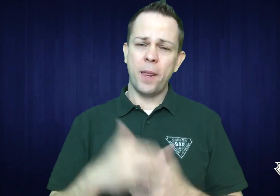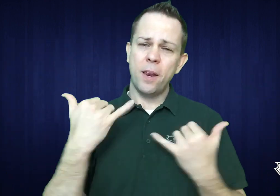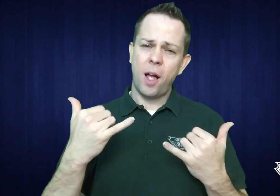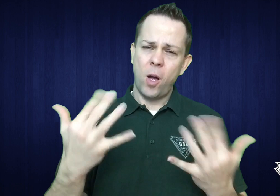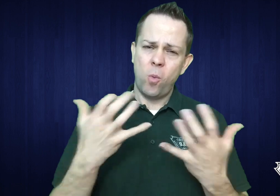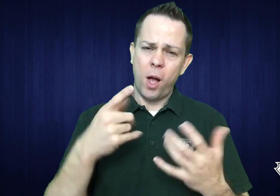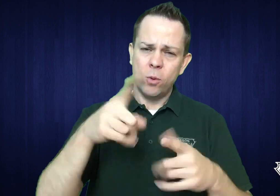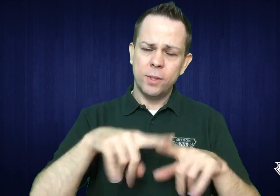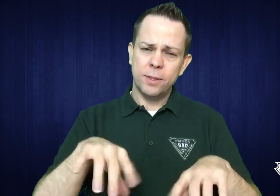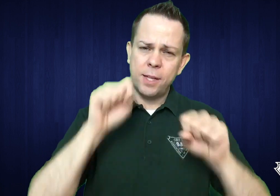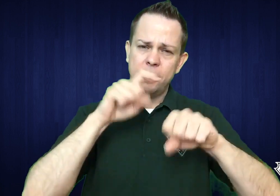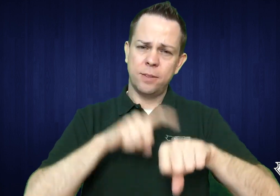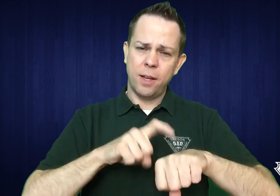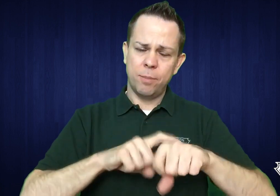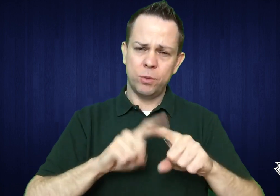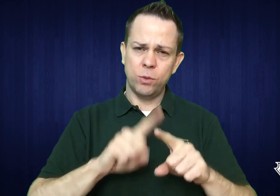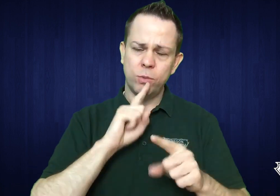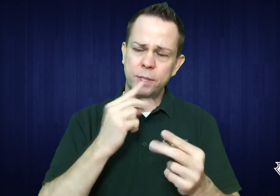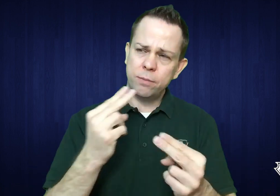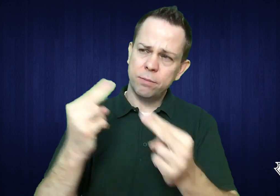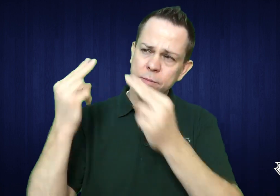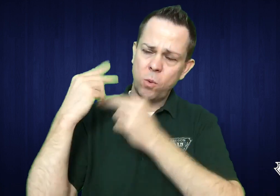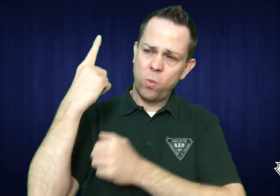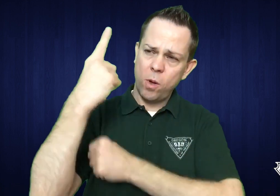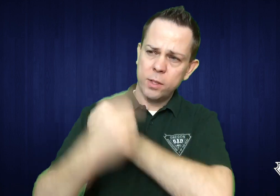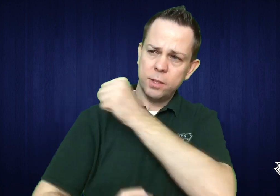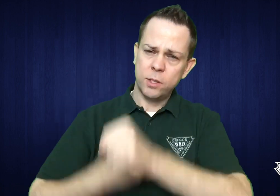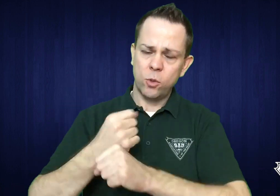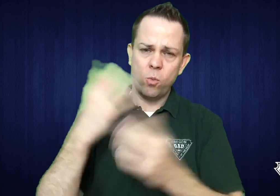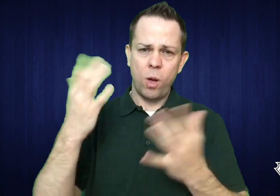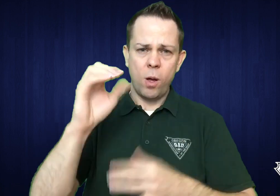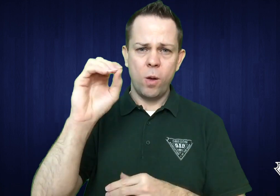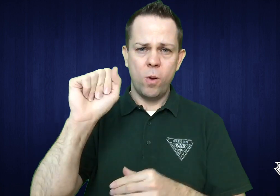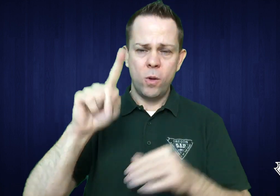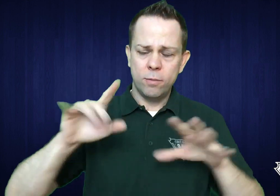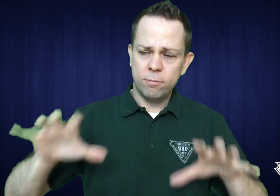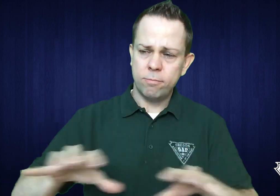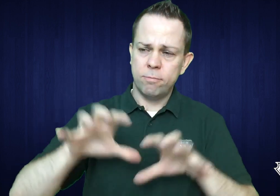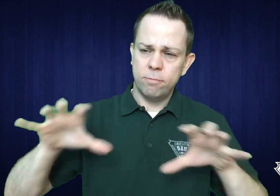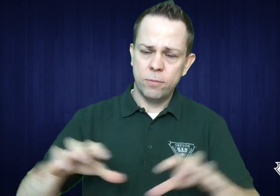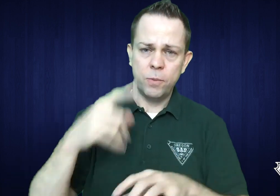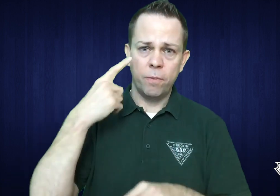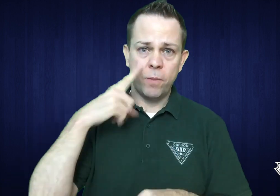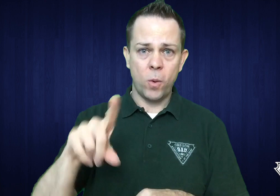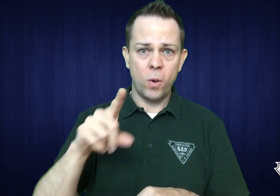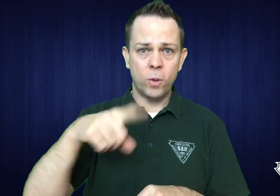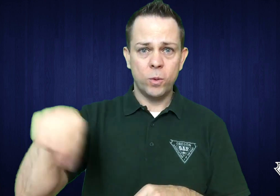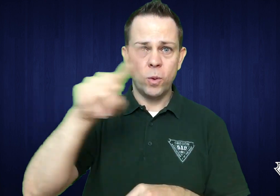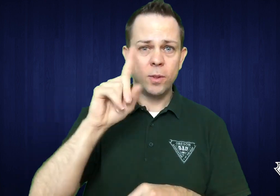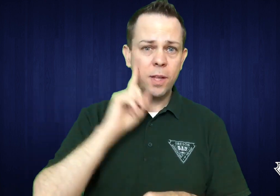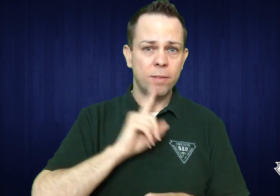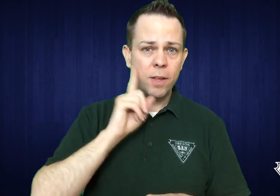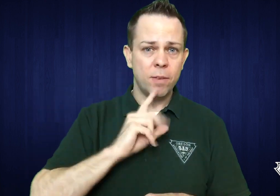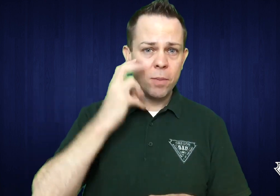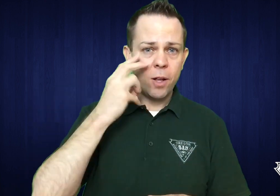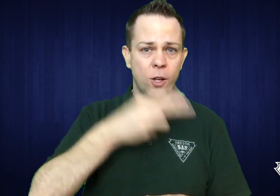I want you now to take some time to reflect back over the activities of the last year and what OAD has done for you,